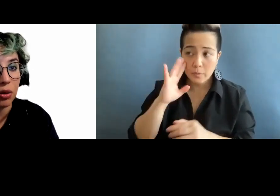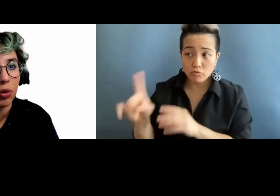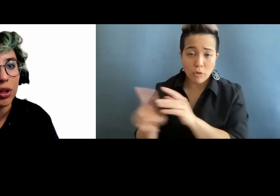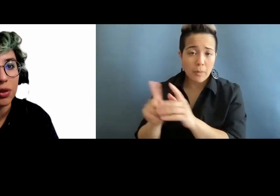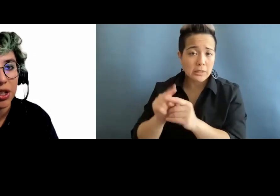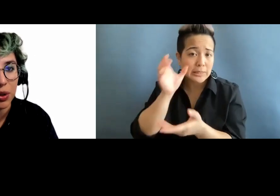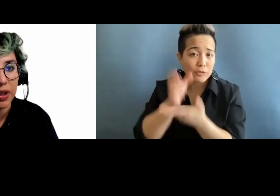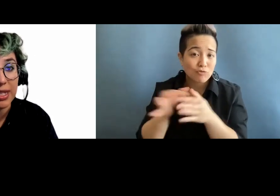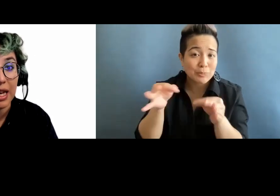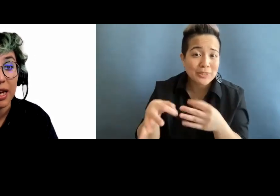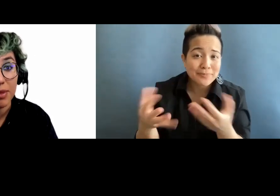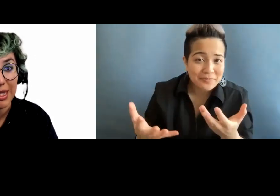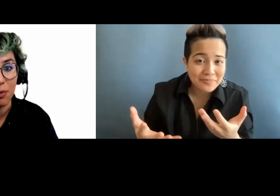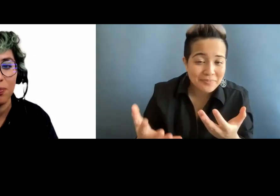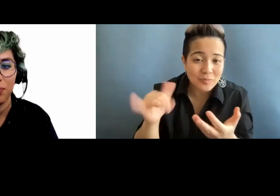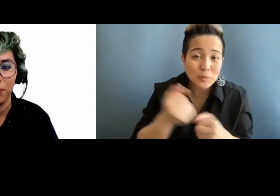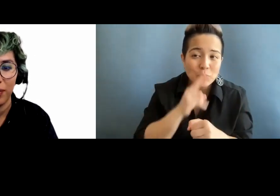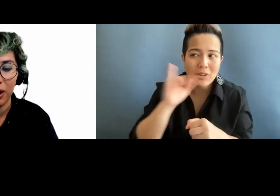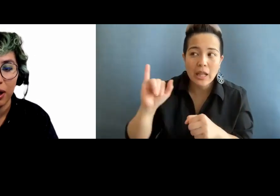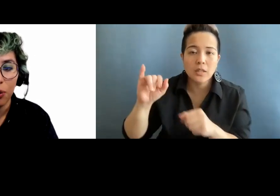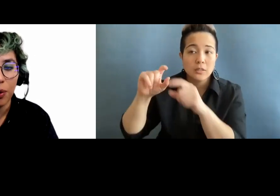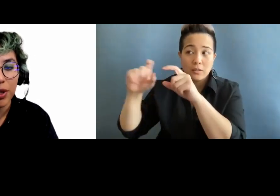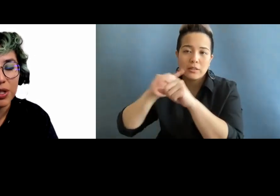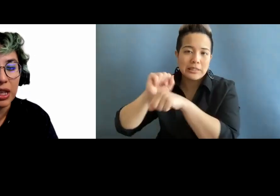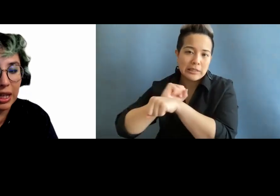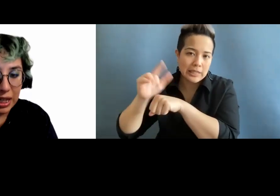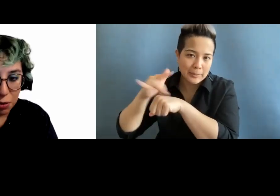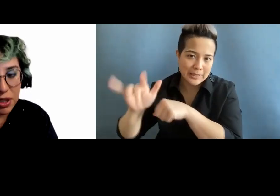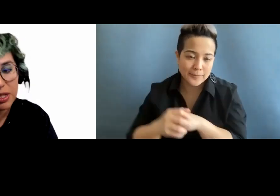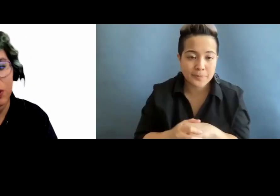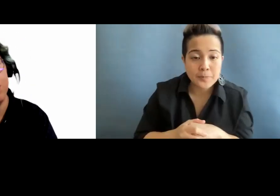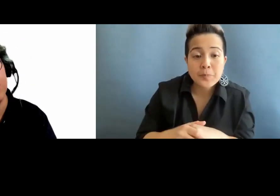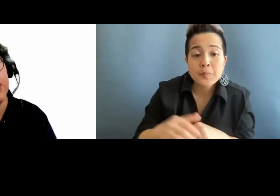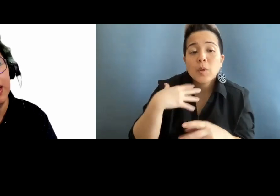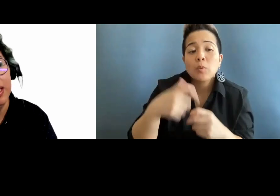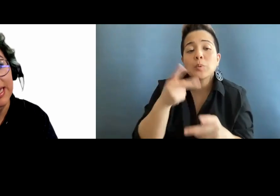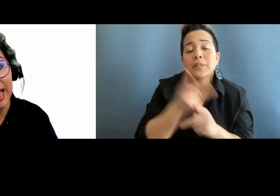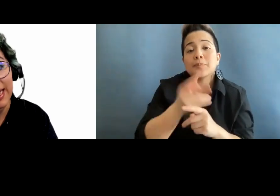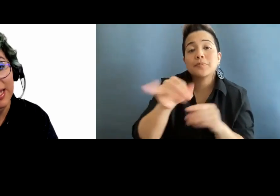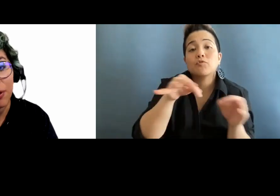and we want to make sure that is empty. We want to keep the descriptions concise